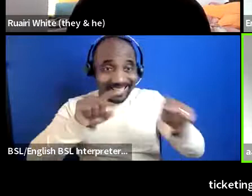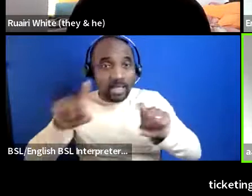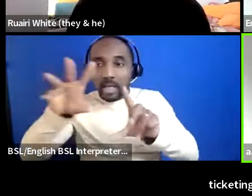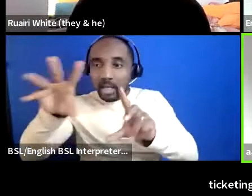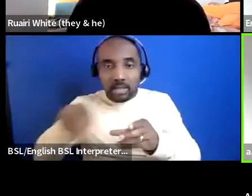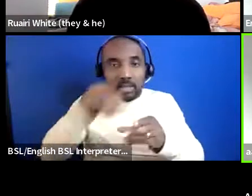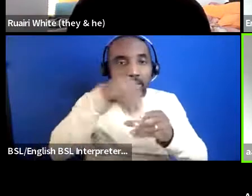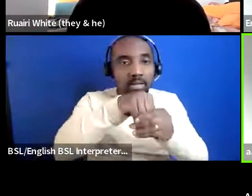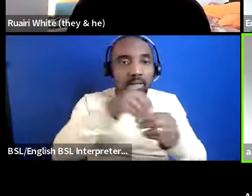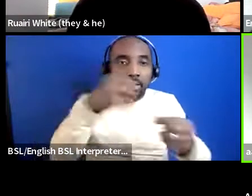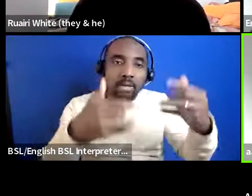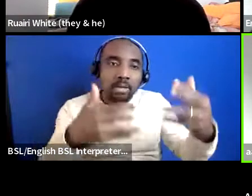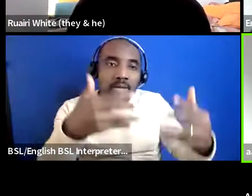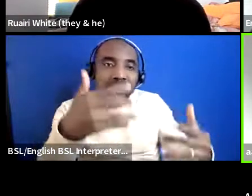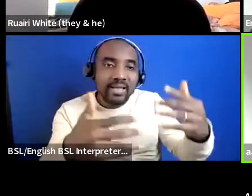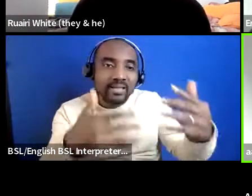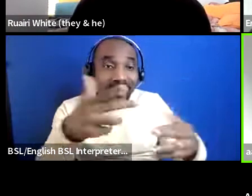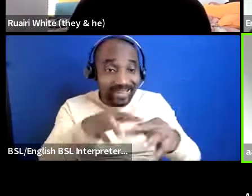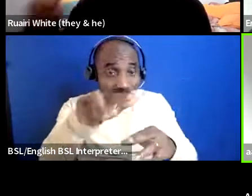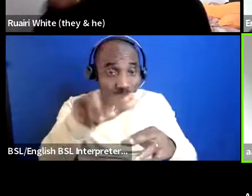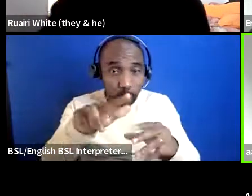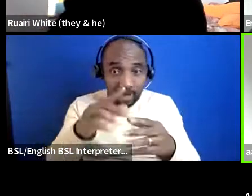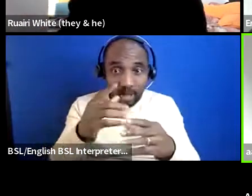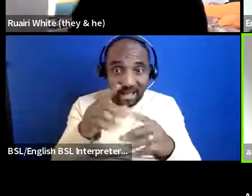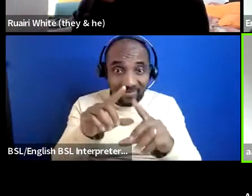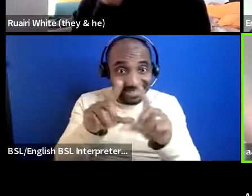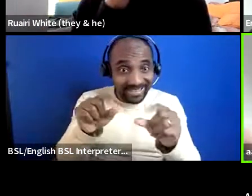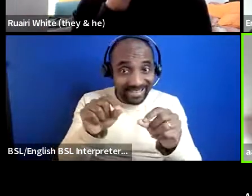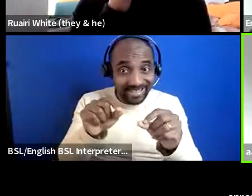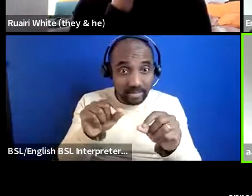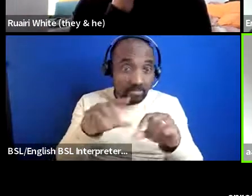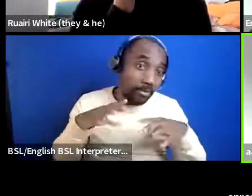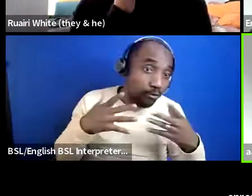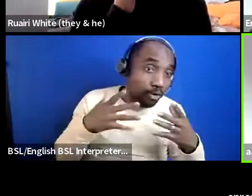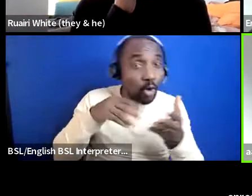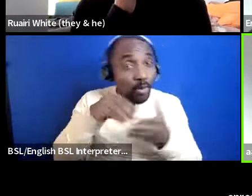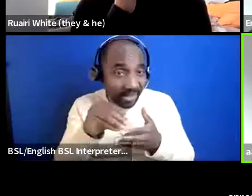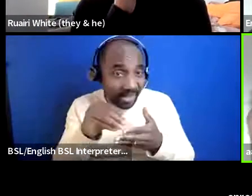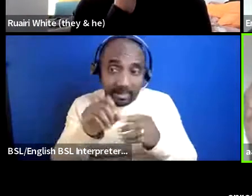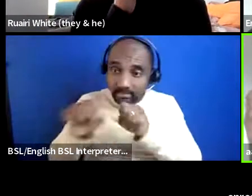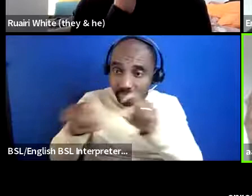if you are ticketing your staff um that can give you sort of like audience analytics